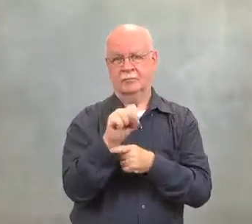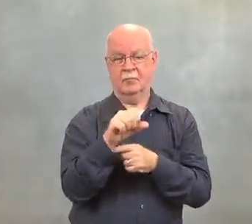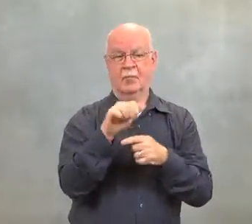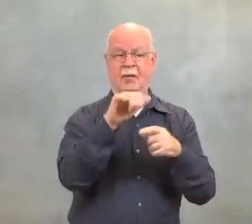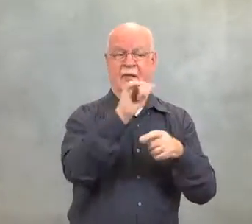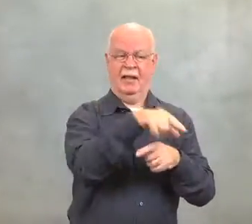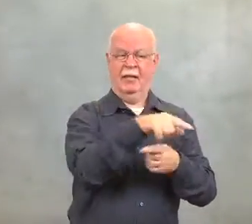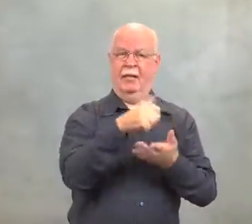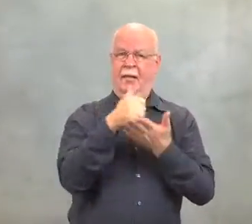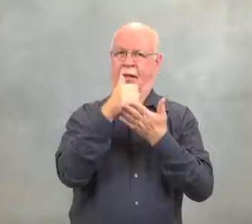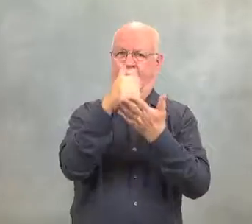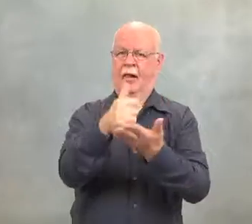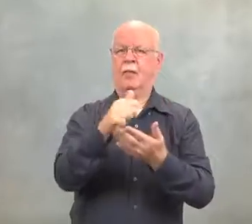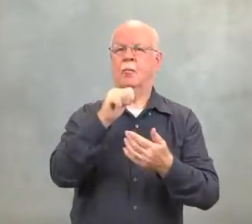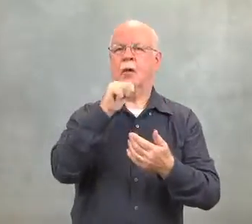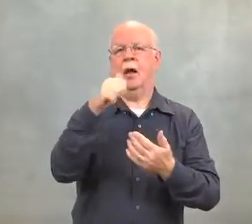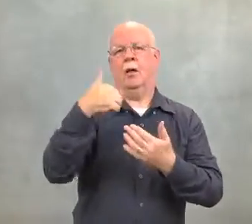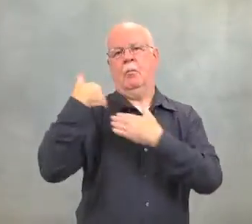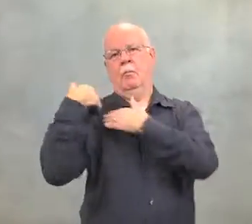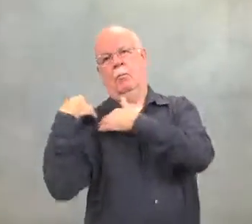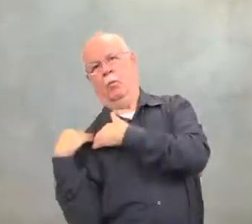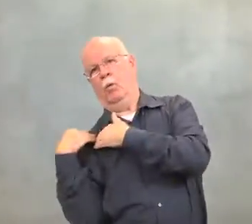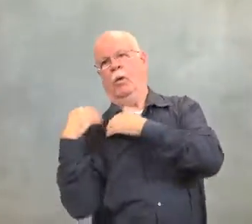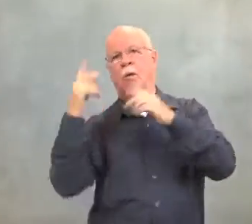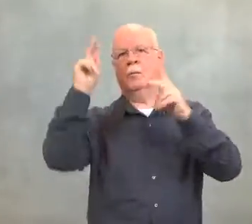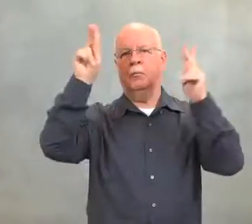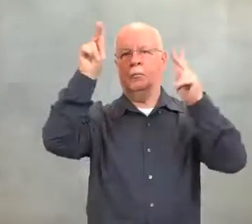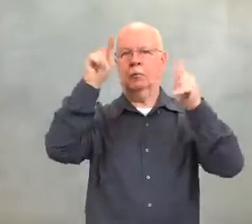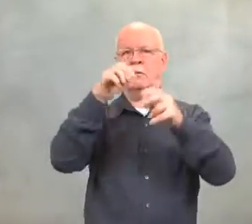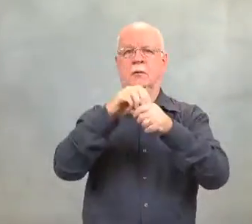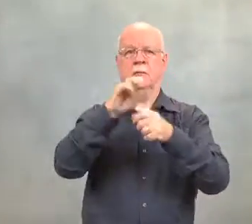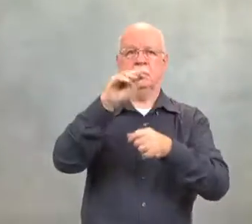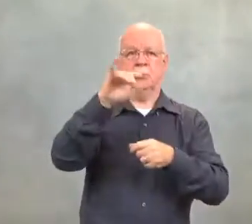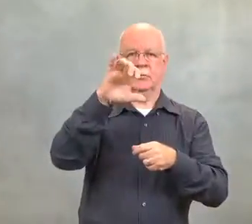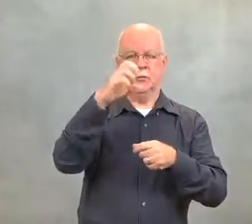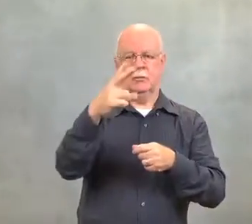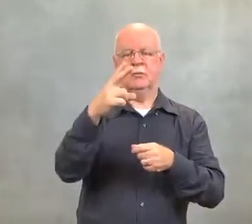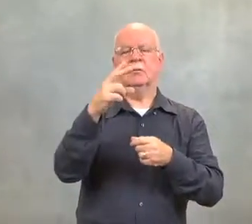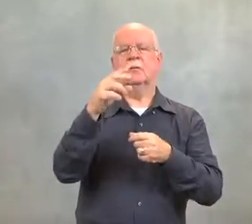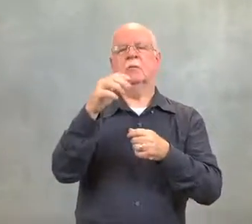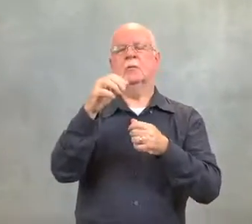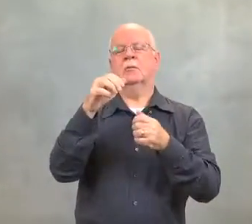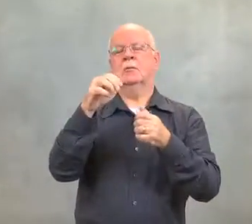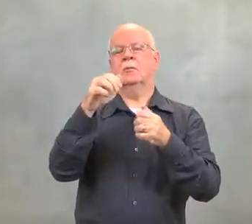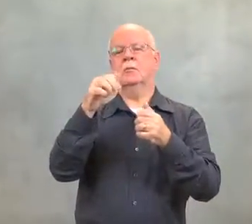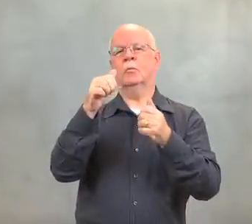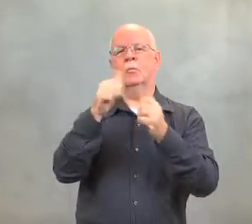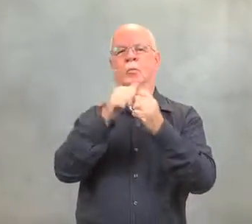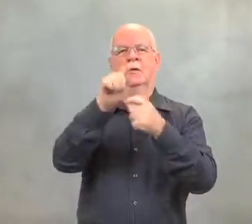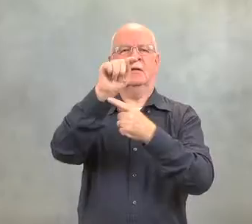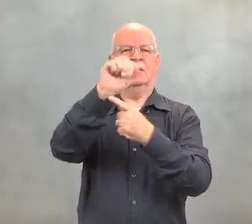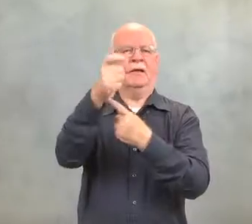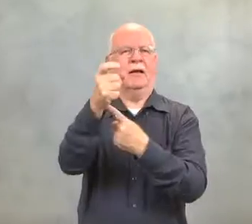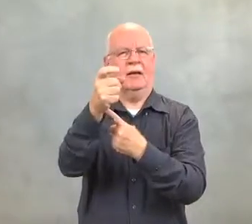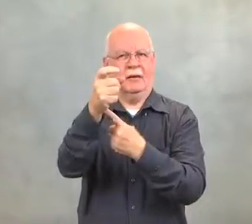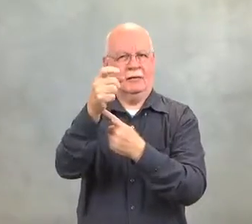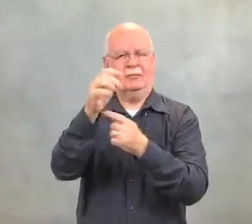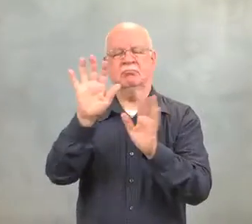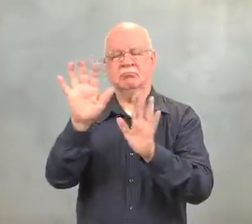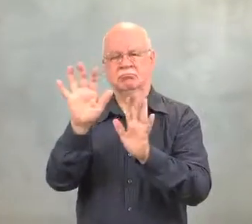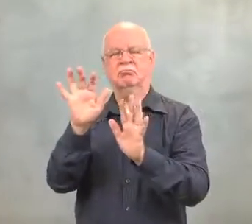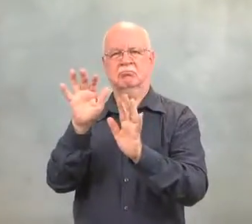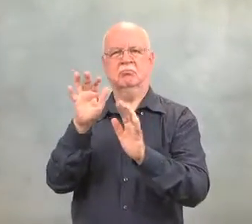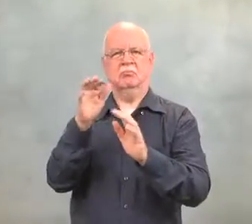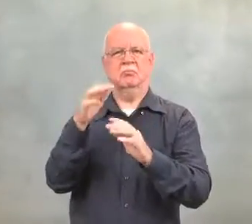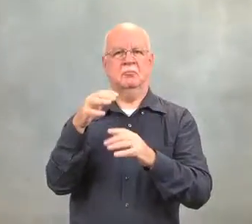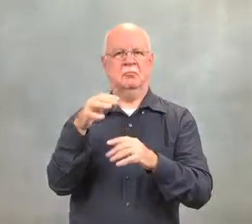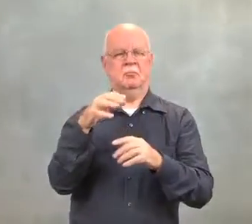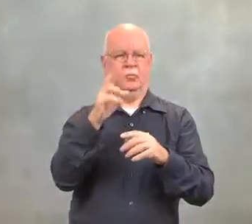That helped to lessen the burden on the people of Michigan as far as taxes.